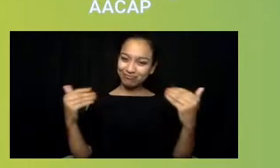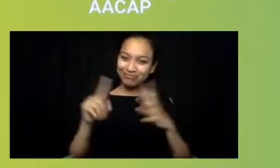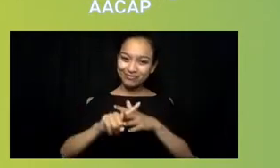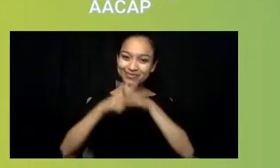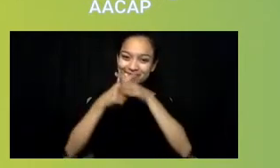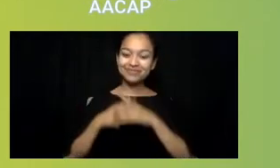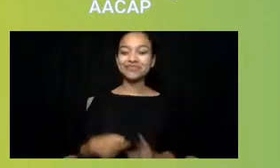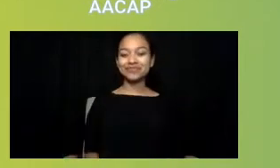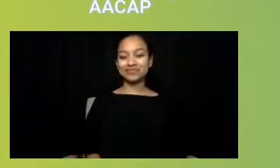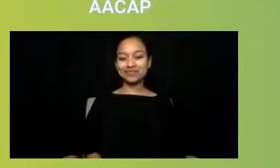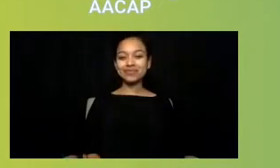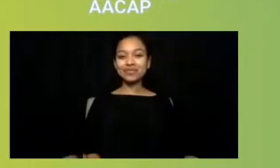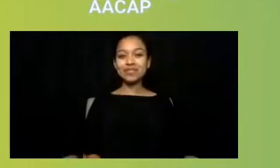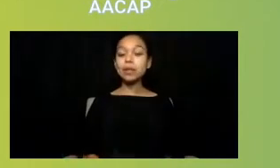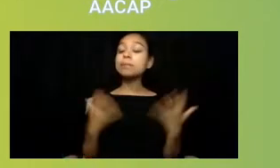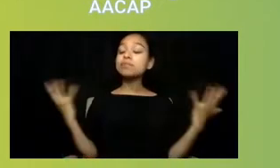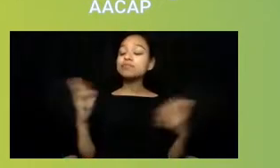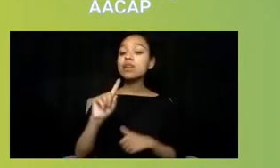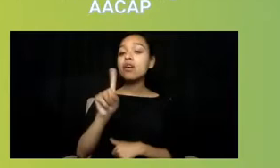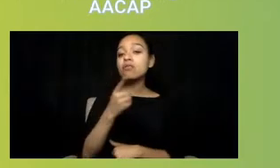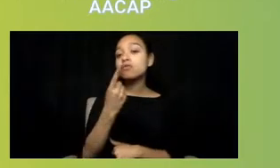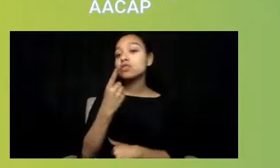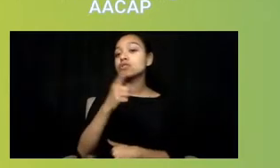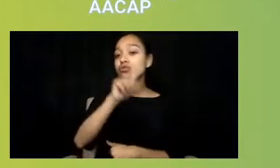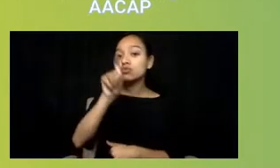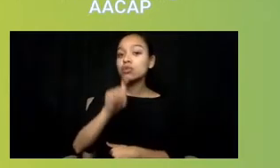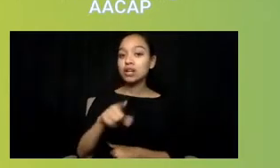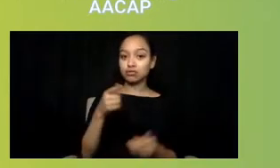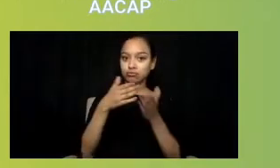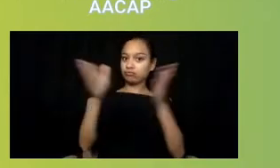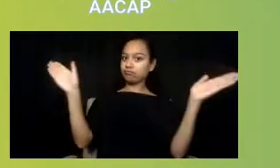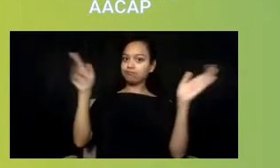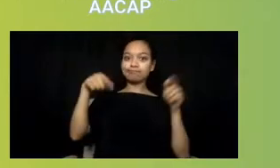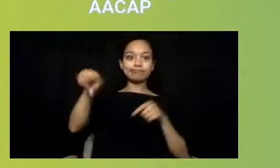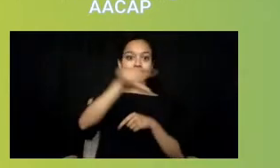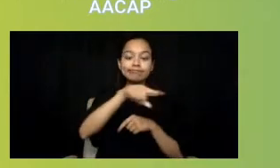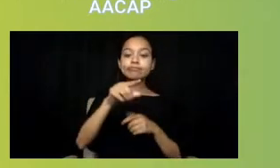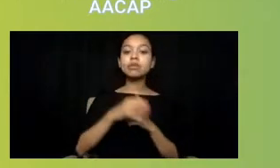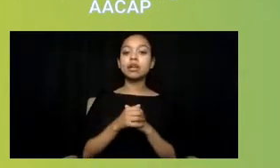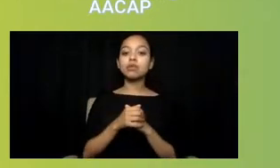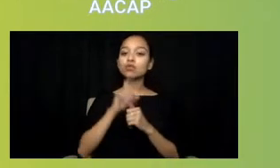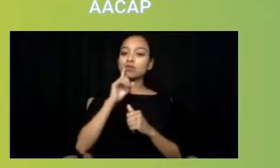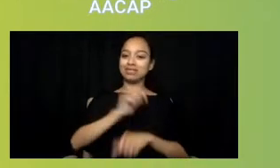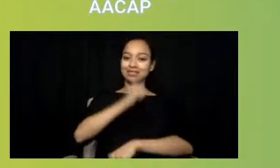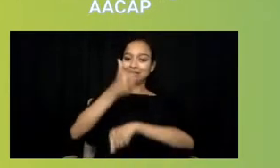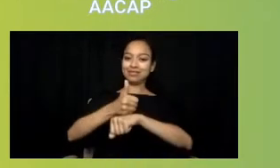So the first question is open to all of you, as I think it sets a framework for us. So please chime in as you feel